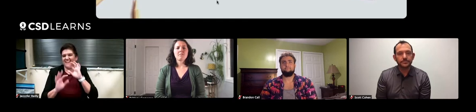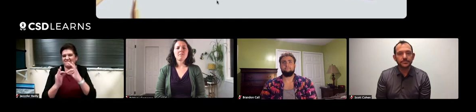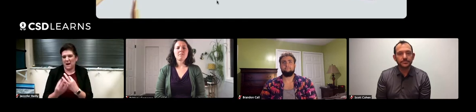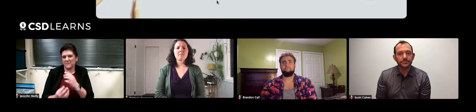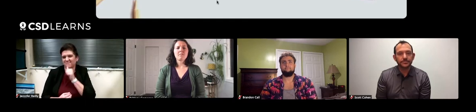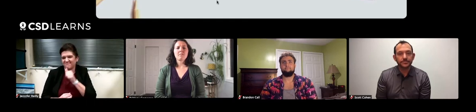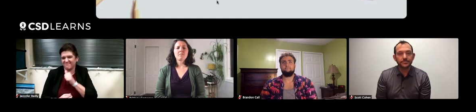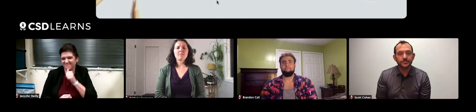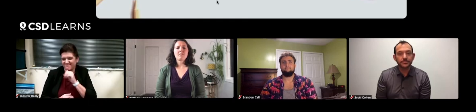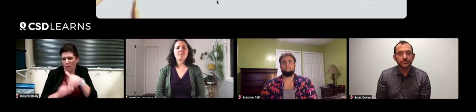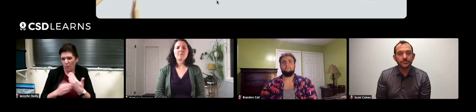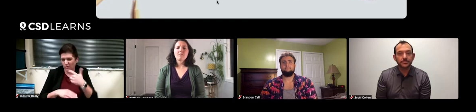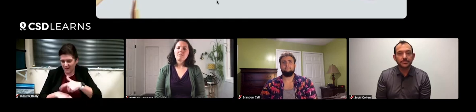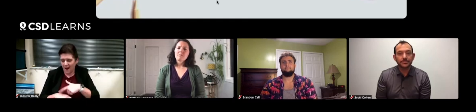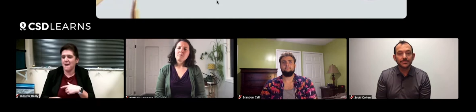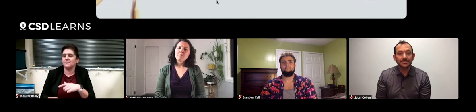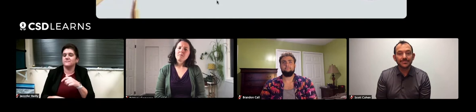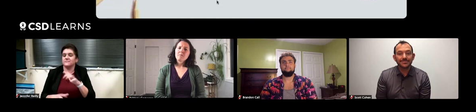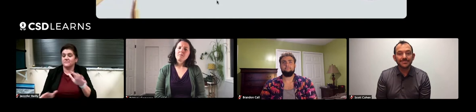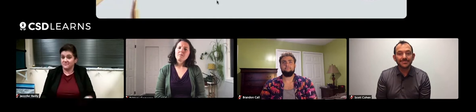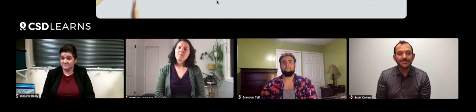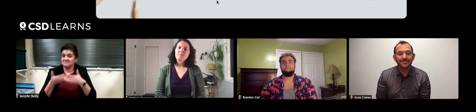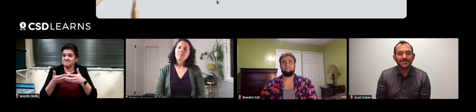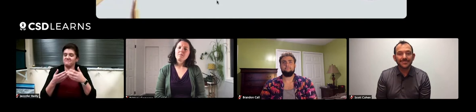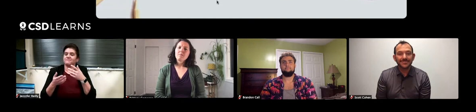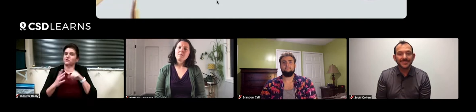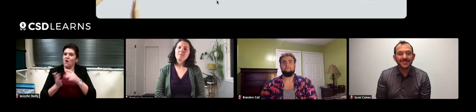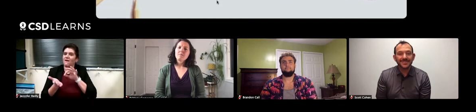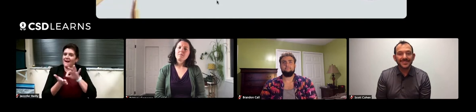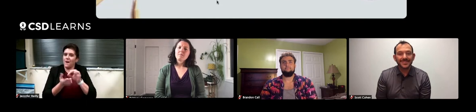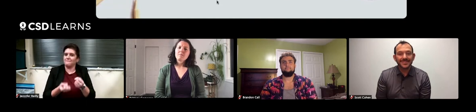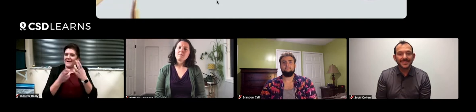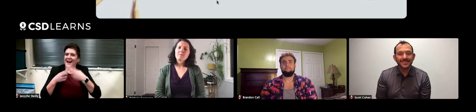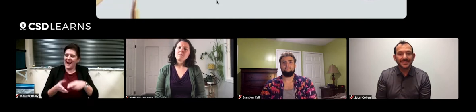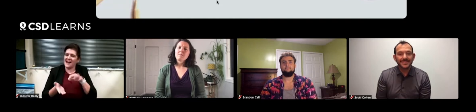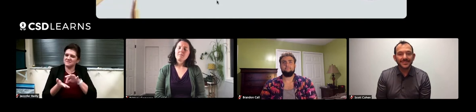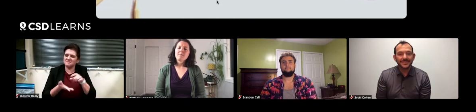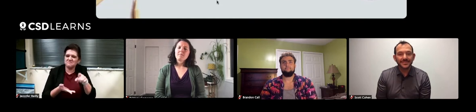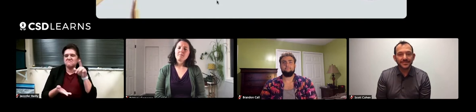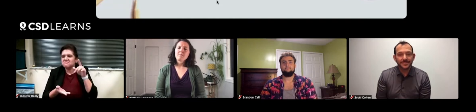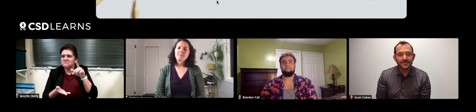This deaf family was tolerating the heat through this whole time, and as they were counting the eggs,